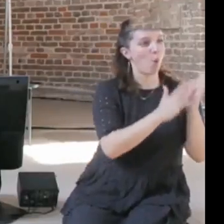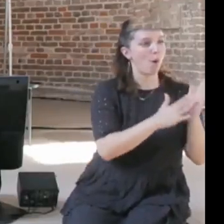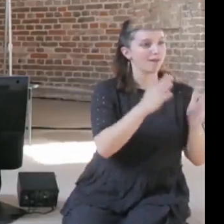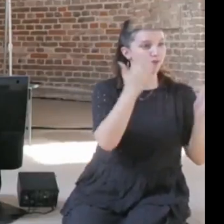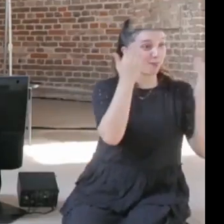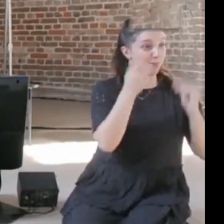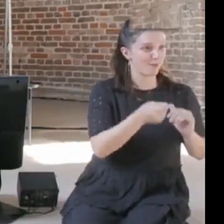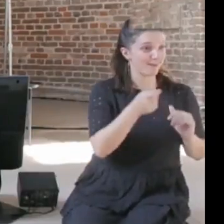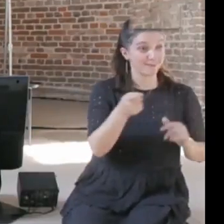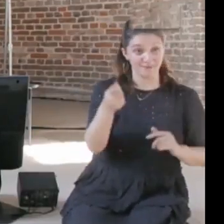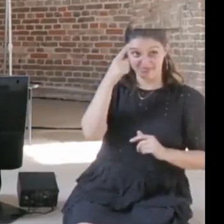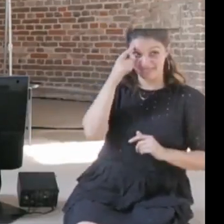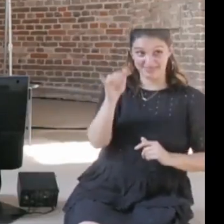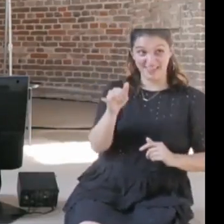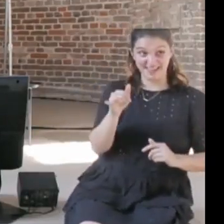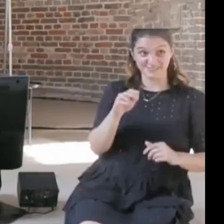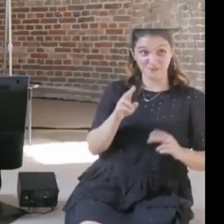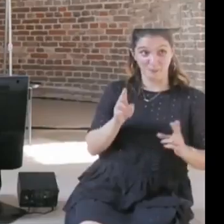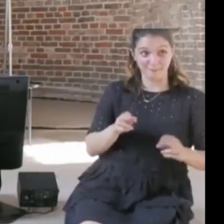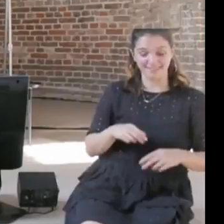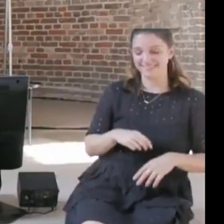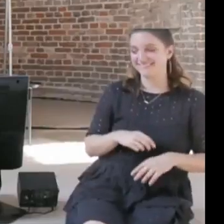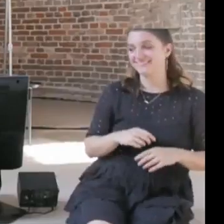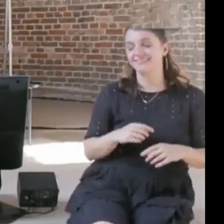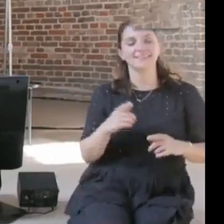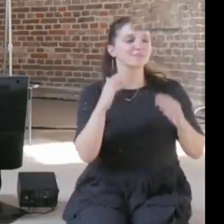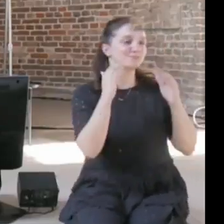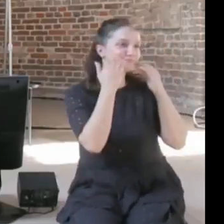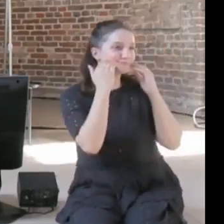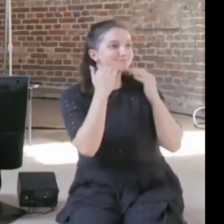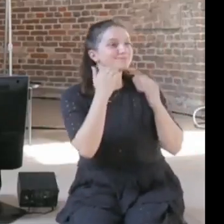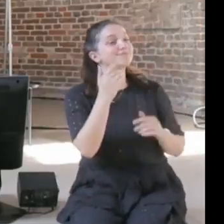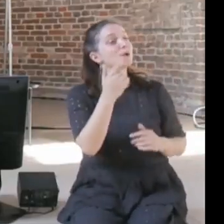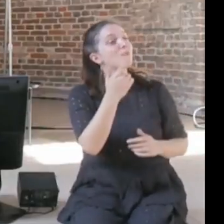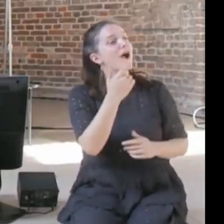I was gonna go to Jorg next, but maybe I'll already change the flow, because Julia is